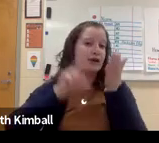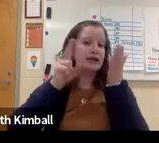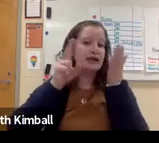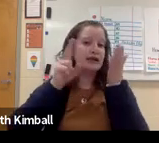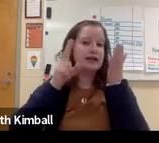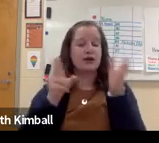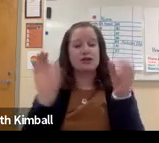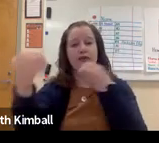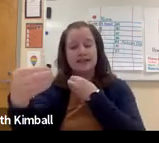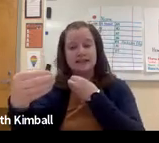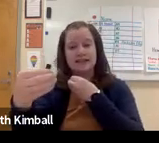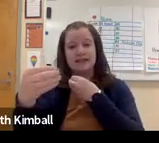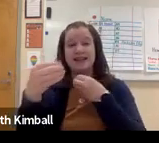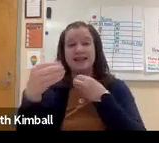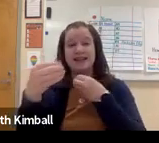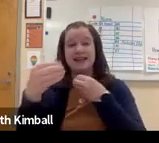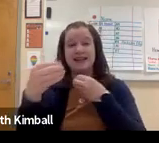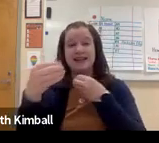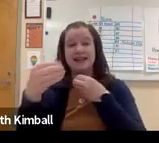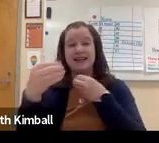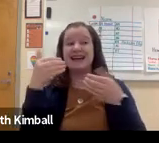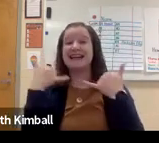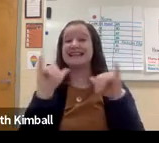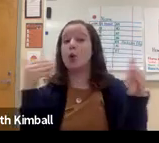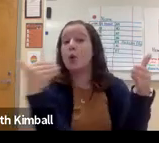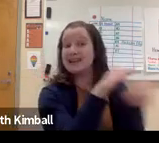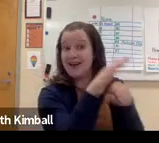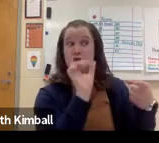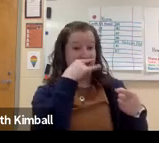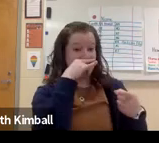or maybe go see the secretary in the secretary's office,